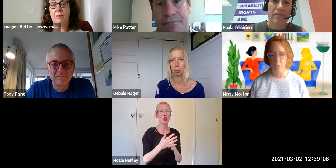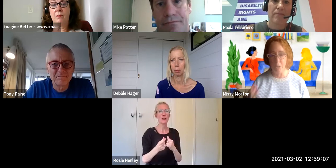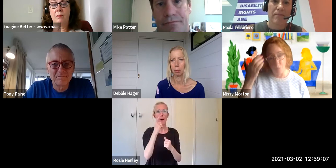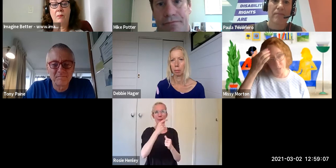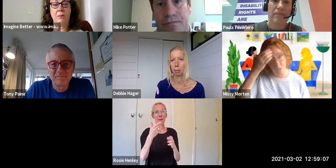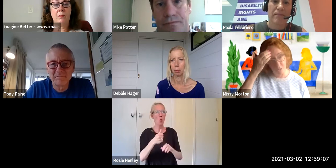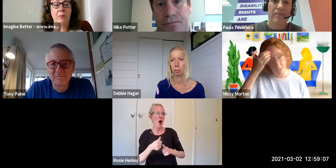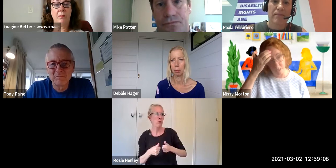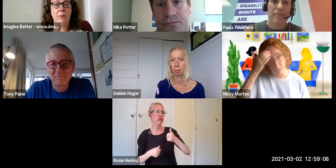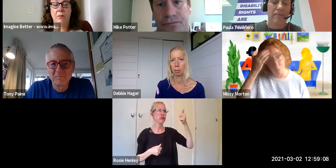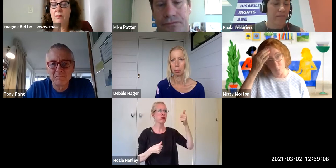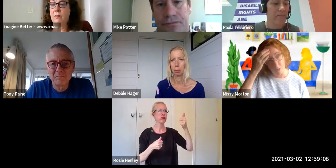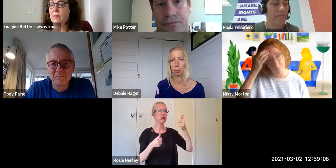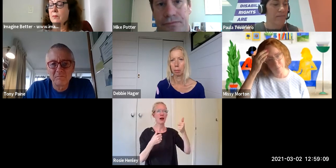or leadership positions like yourself Paula.